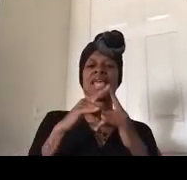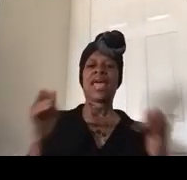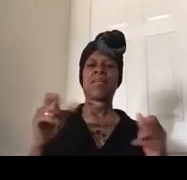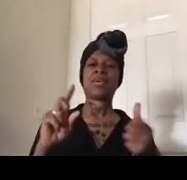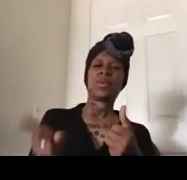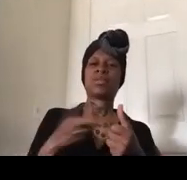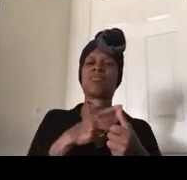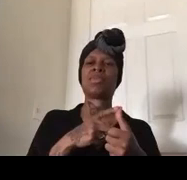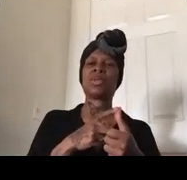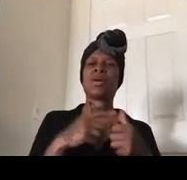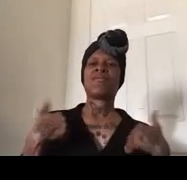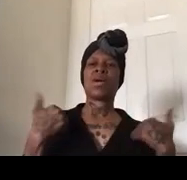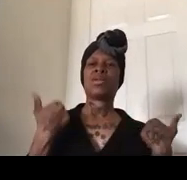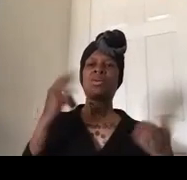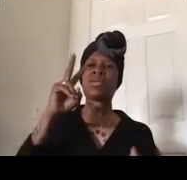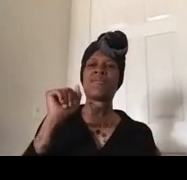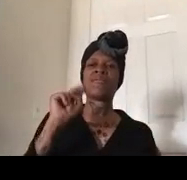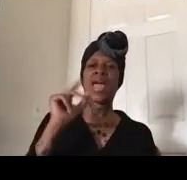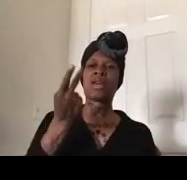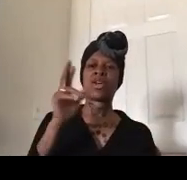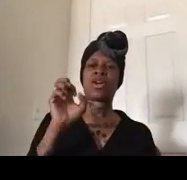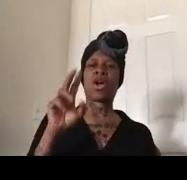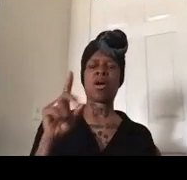so in the summer of 2017 i can't believe i didn't put